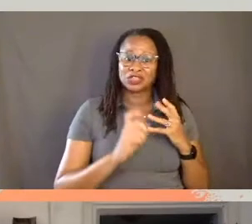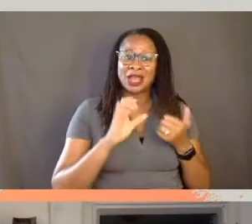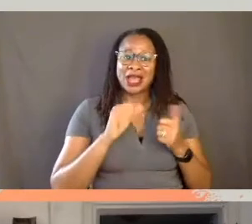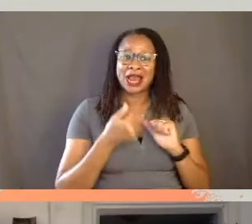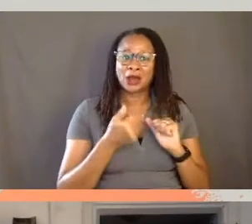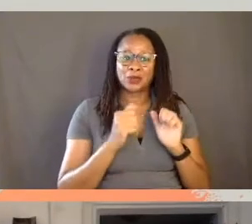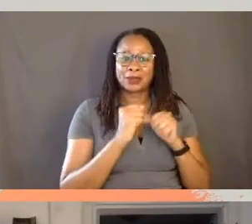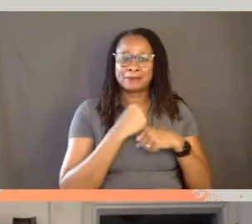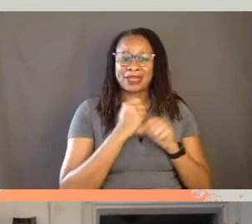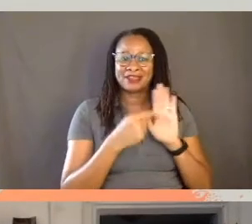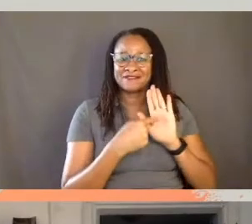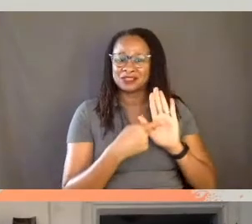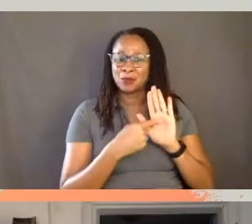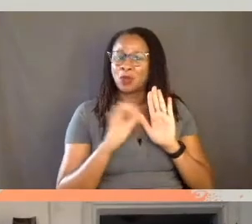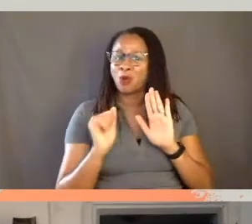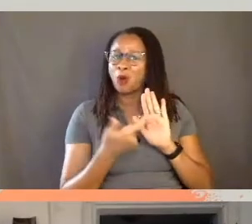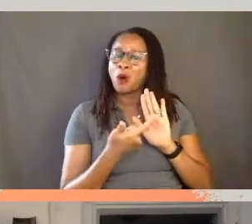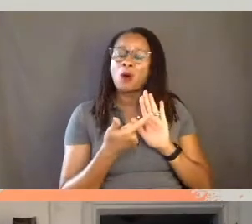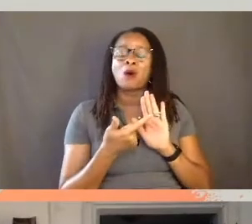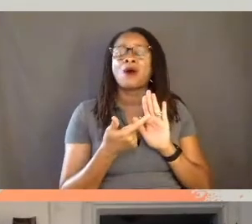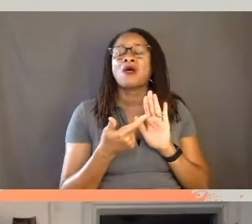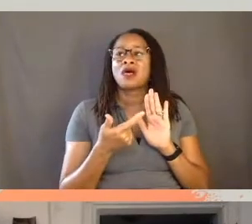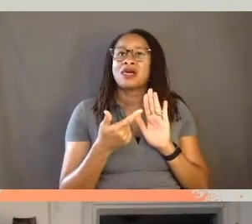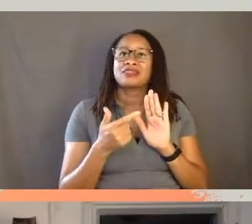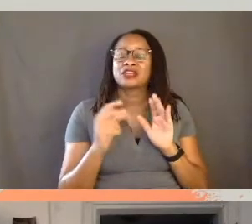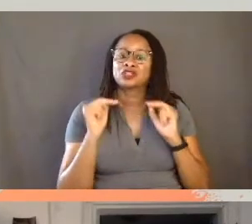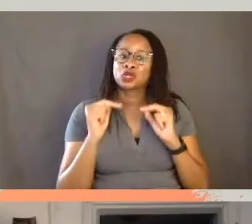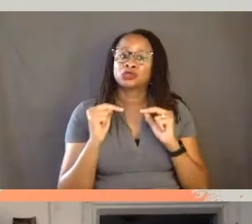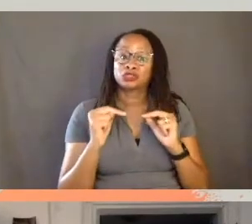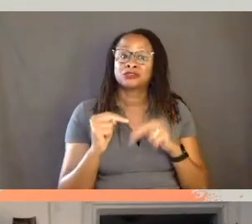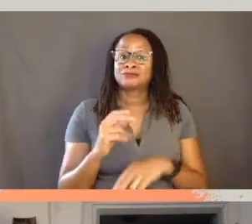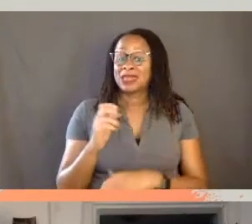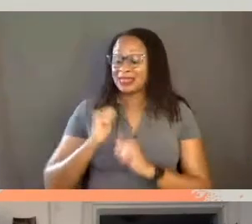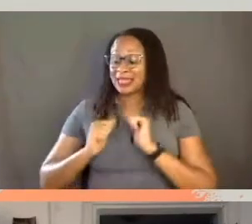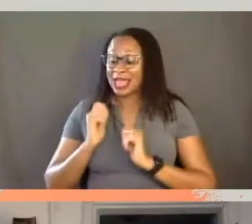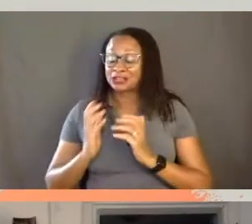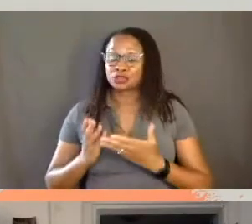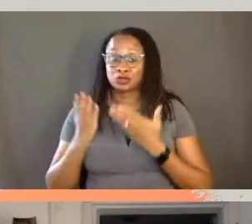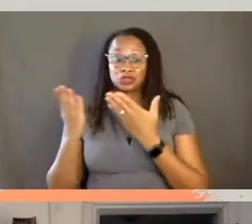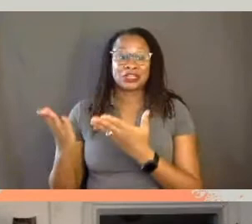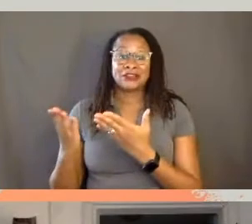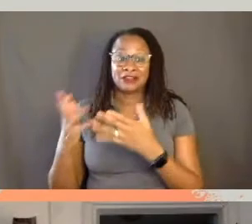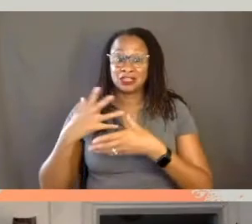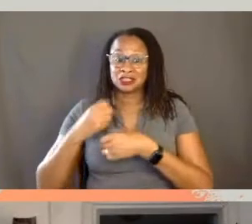And so actors were given robust summaries of the incredible humans that we found in the archive.